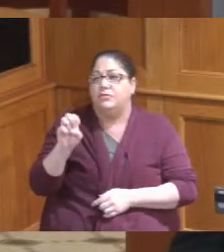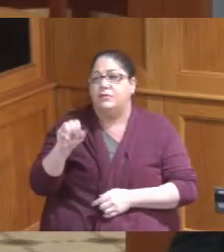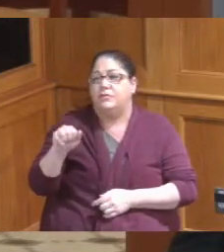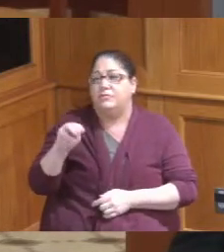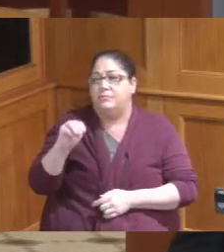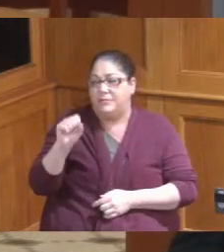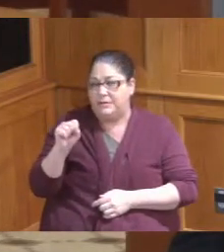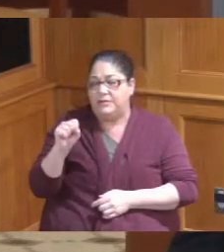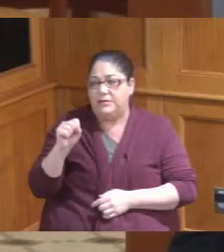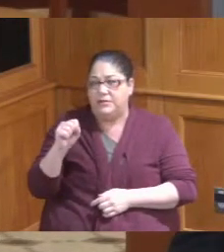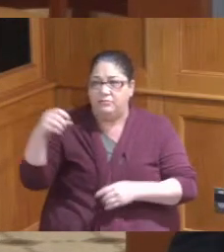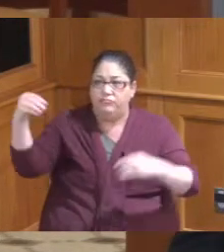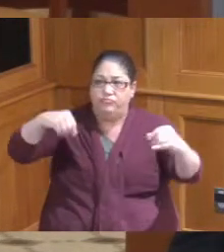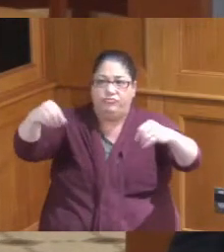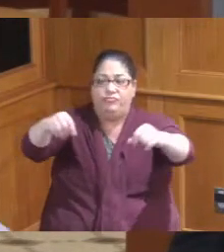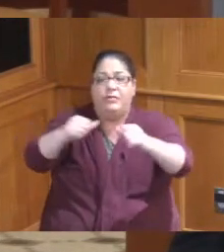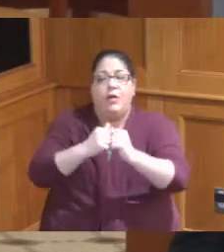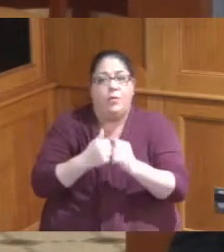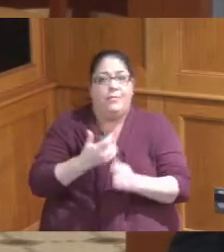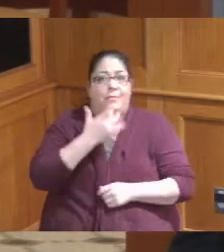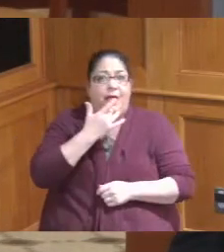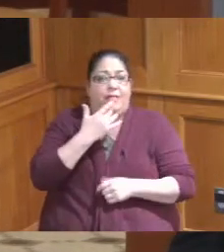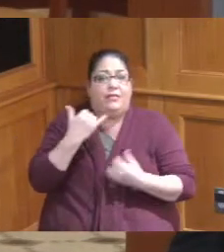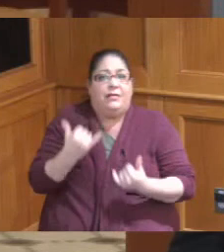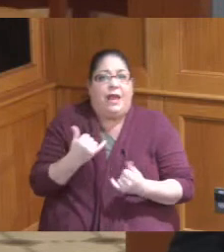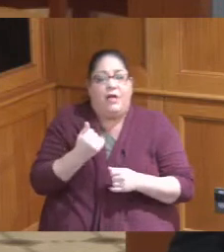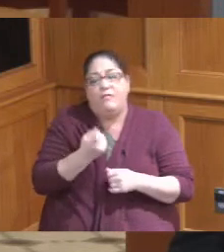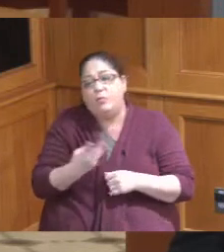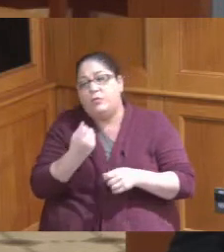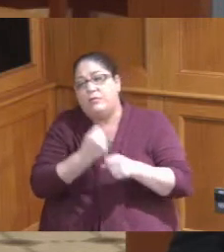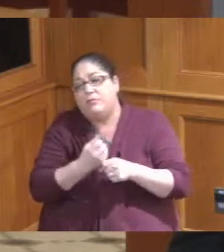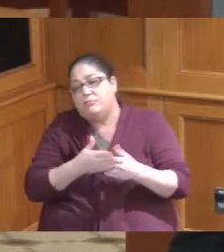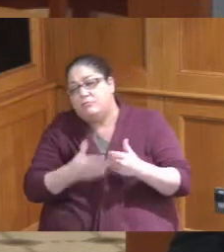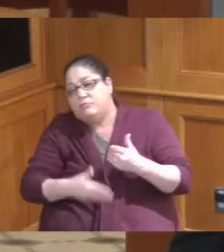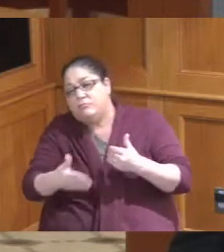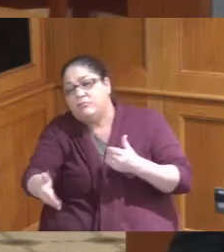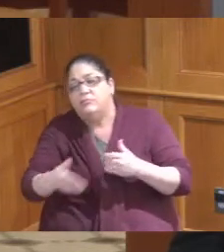funding out sooner rather than later probably in the next couple years because of the current need